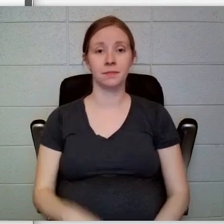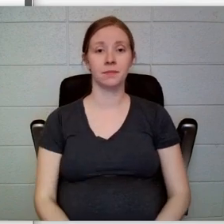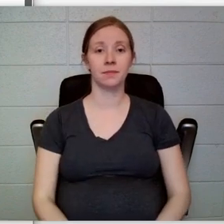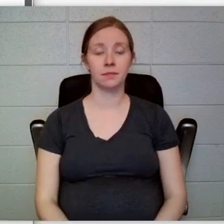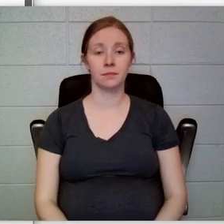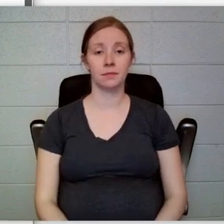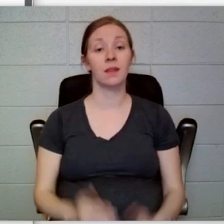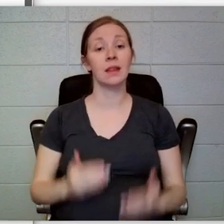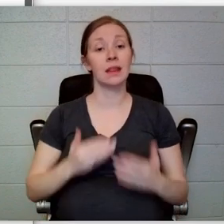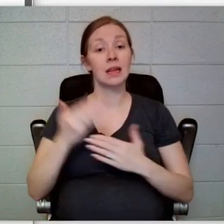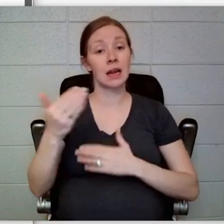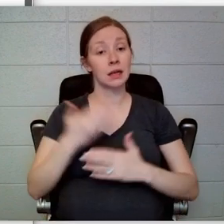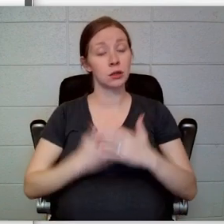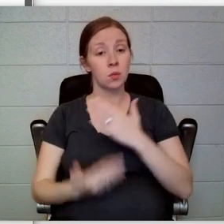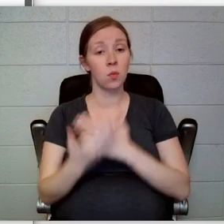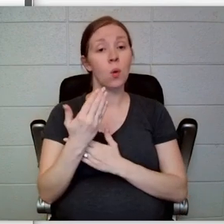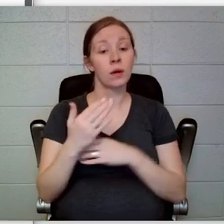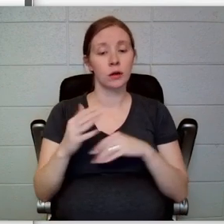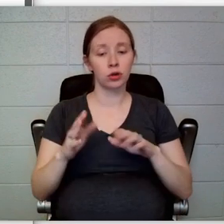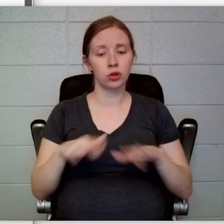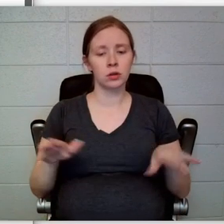The next morning, when the children stumbled sleepily